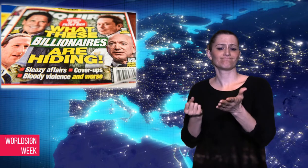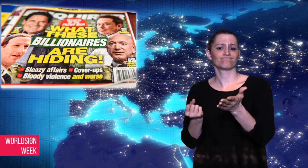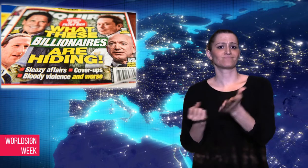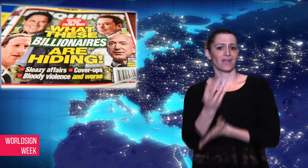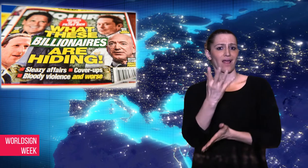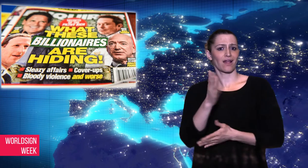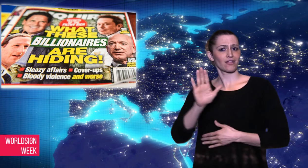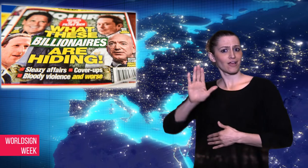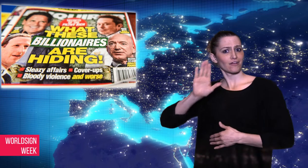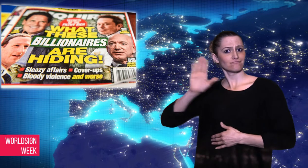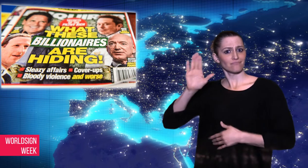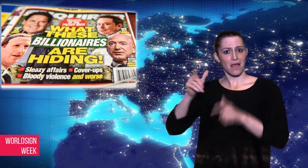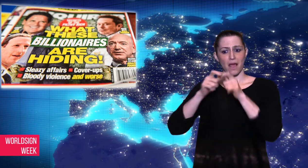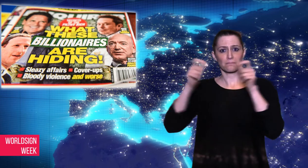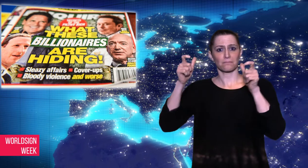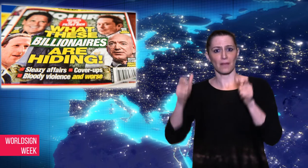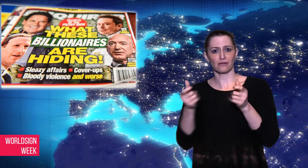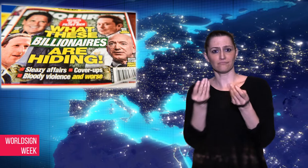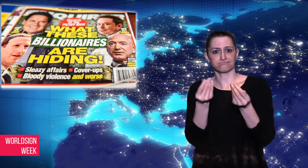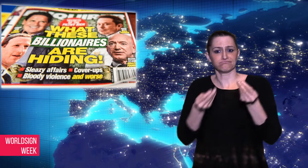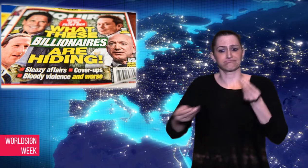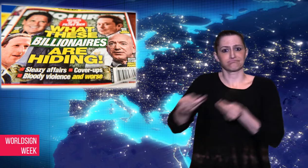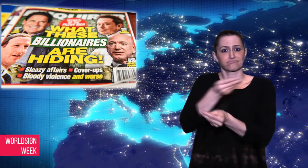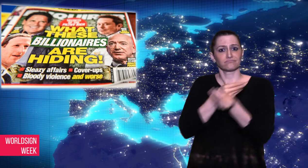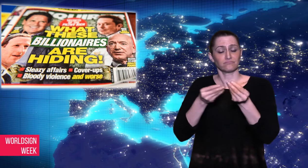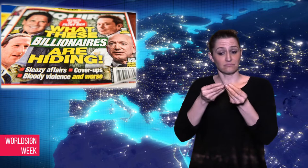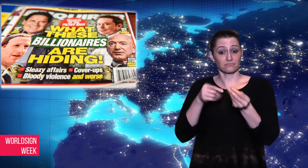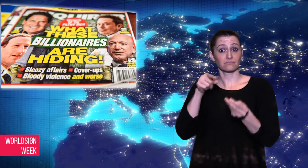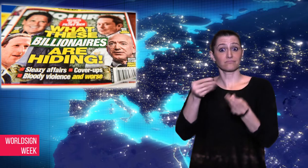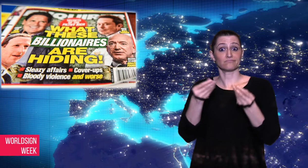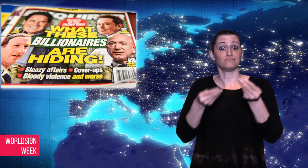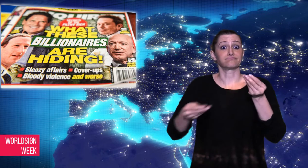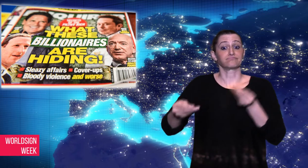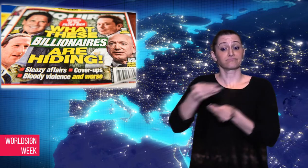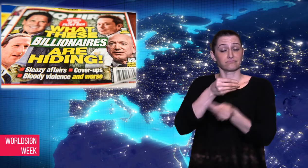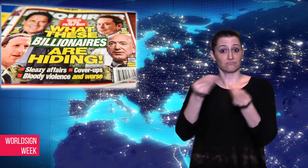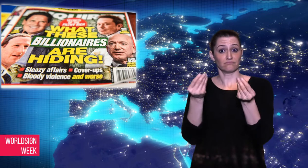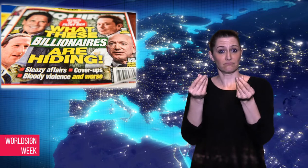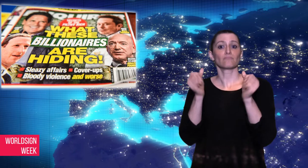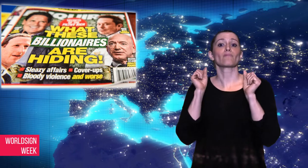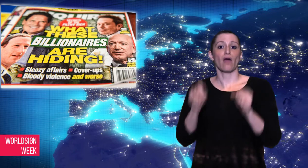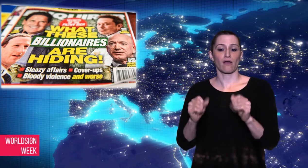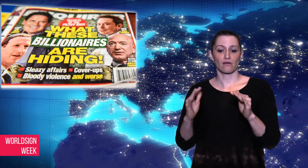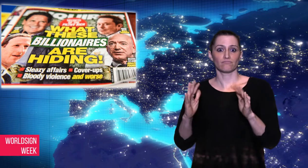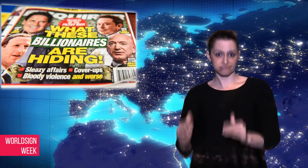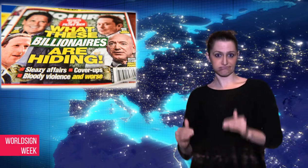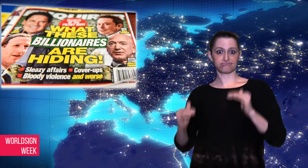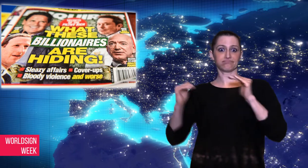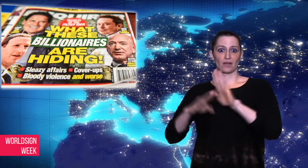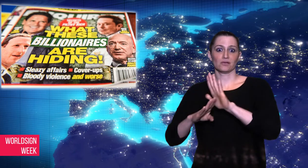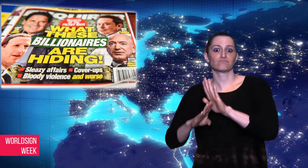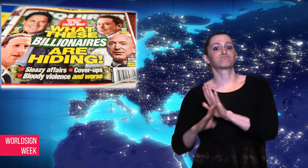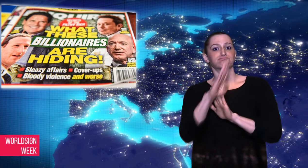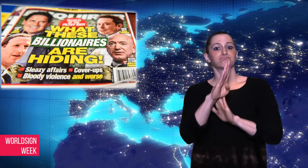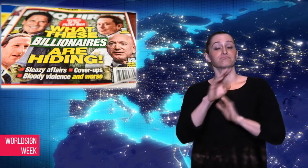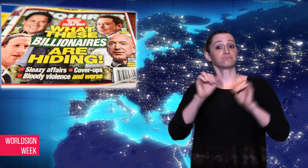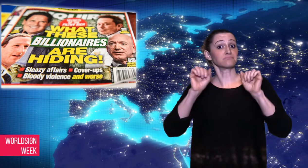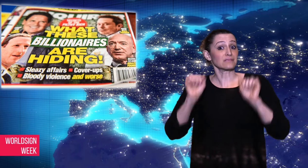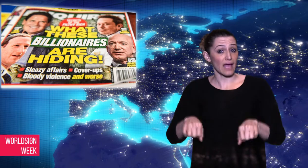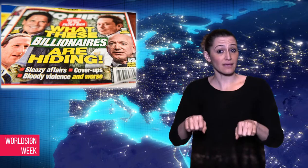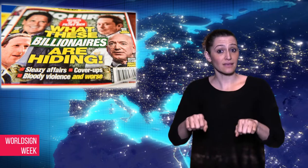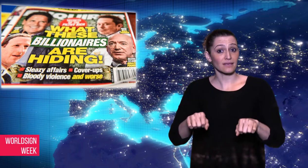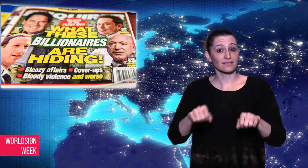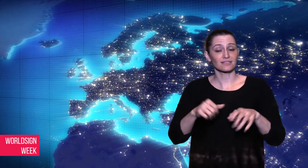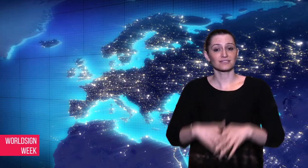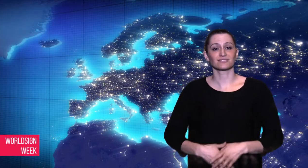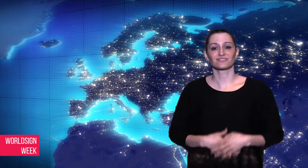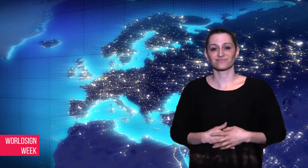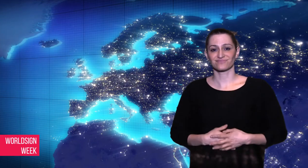as Amazon continues to be profitable.